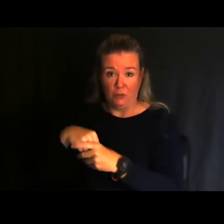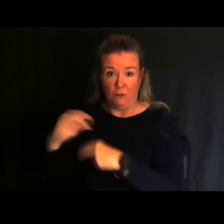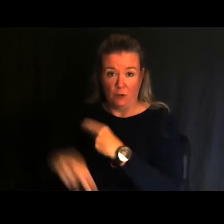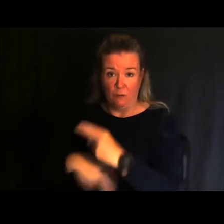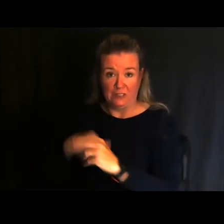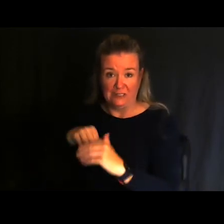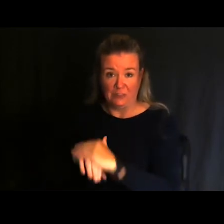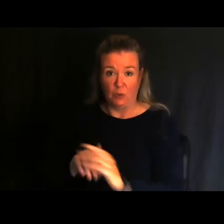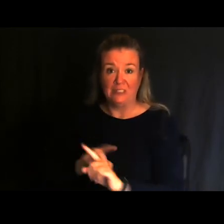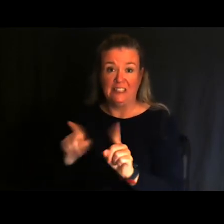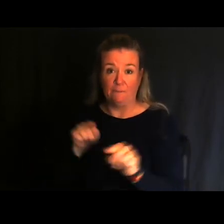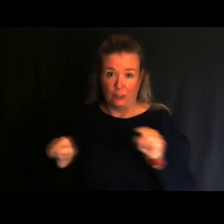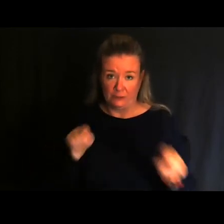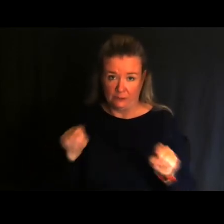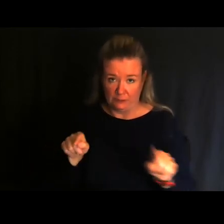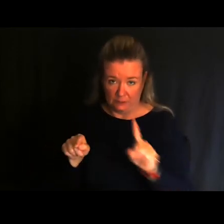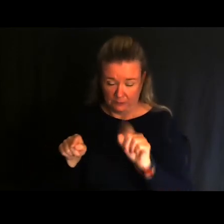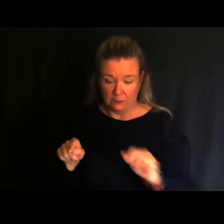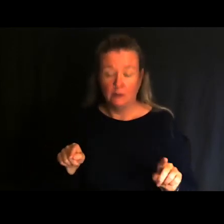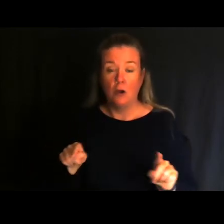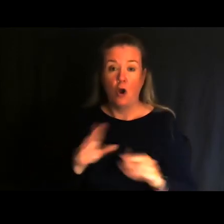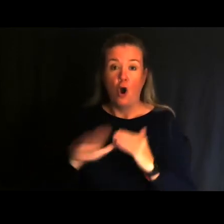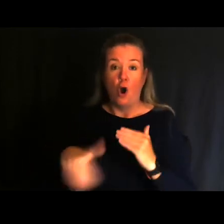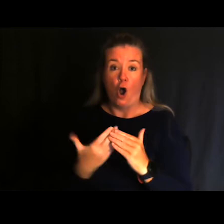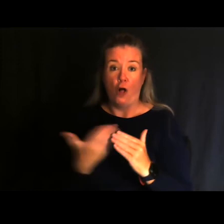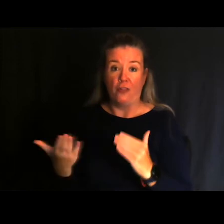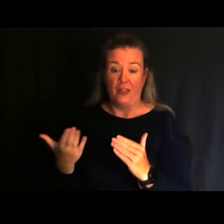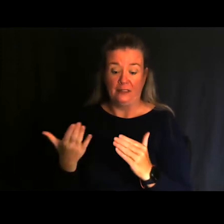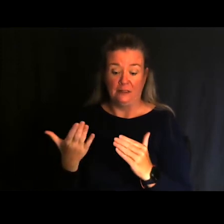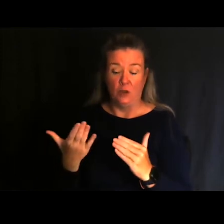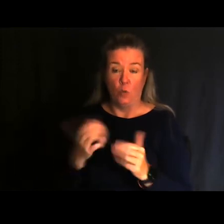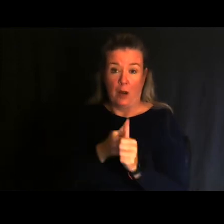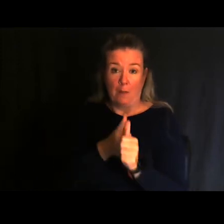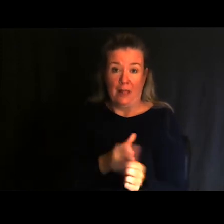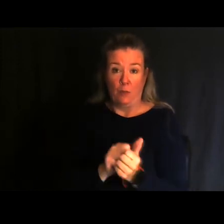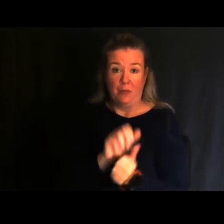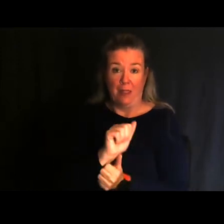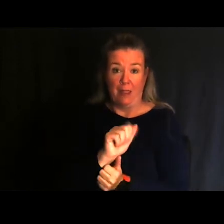really important. All of our things that are compliant with the ADA; if people say I’m going to make